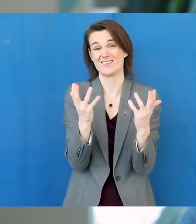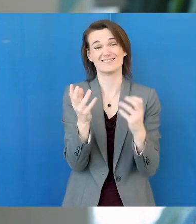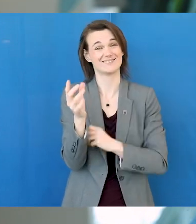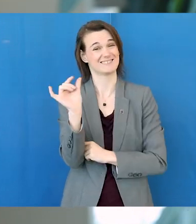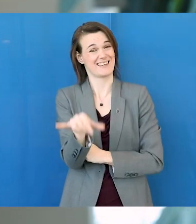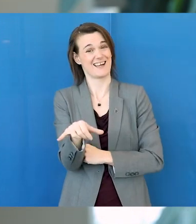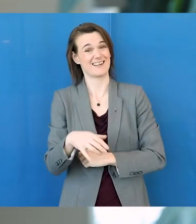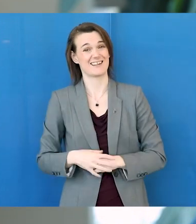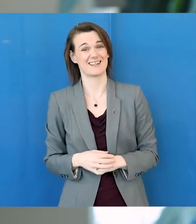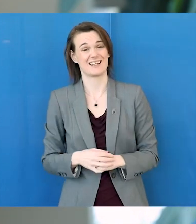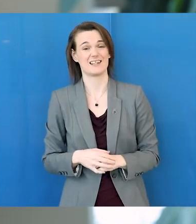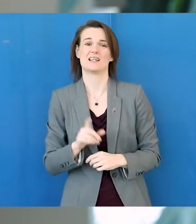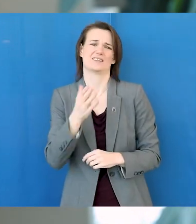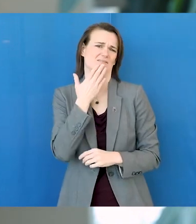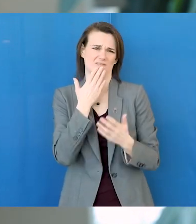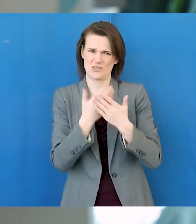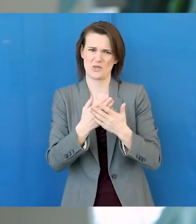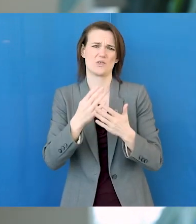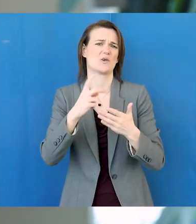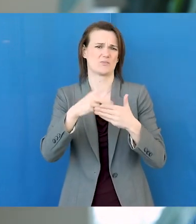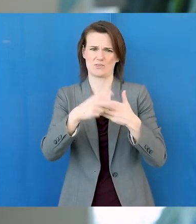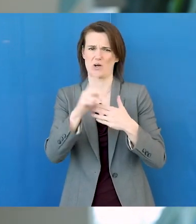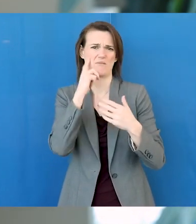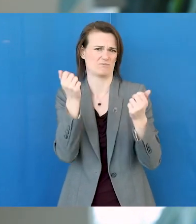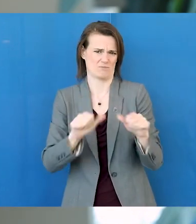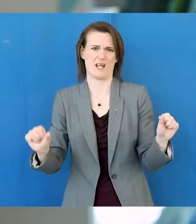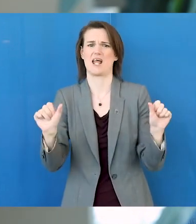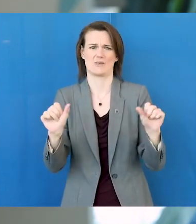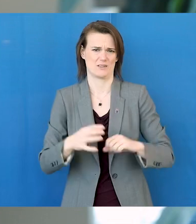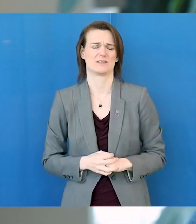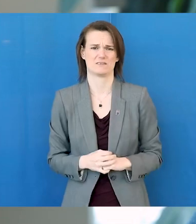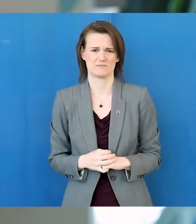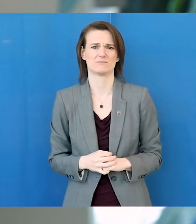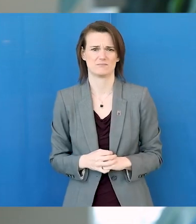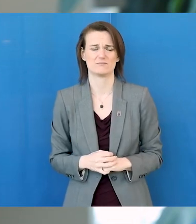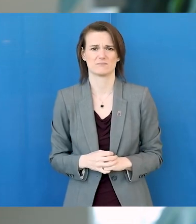in the future, so it's really - it's a good program. I think it's good for anyone because